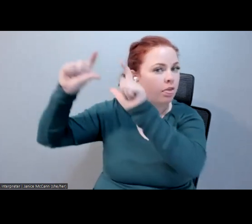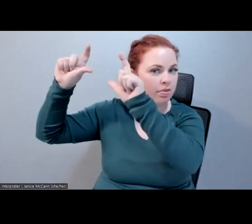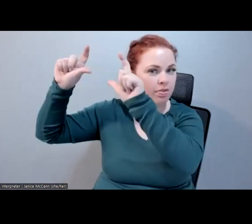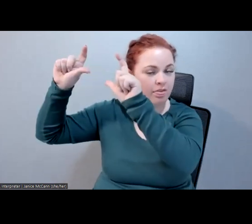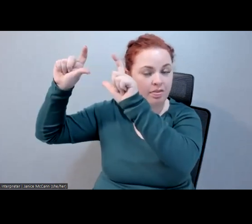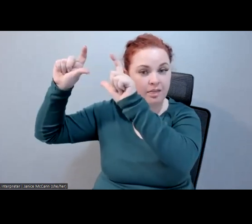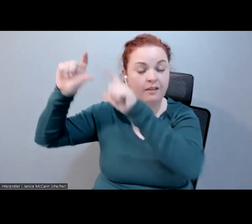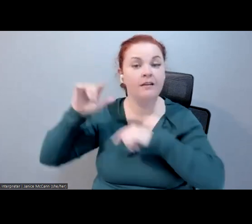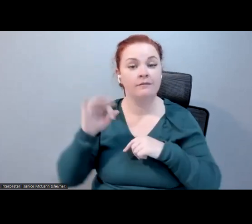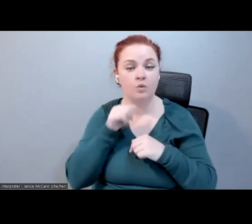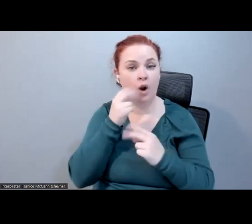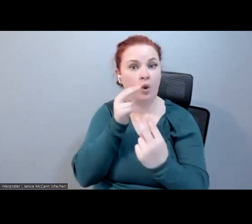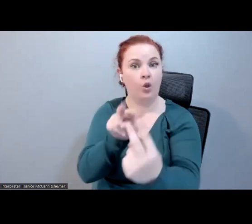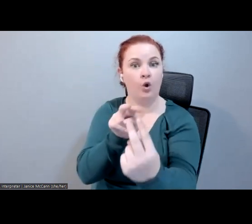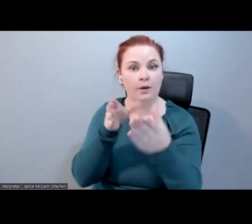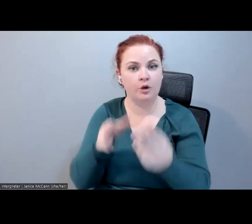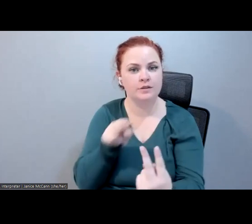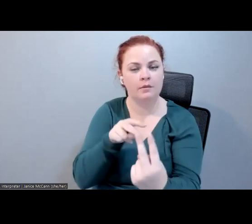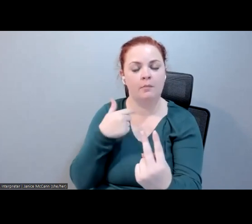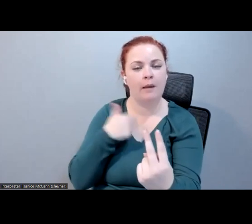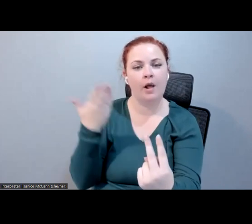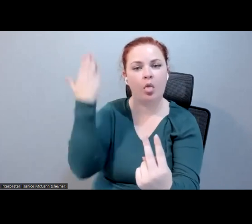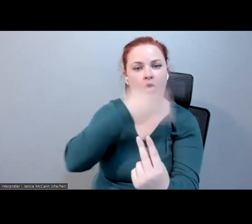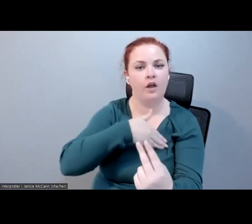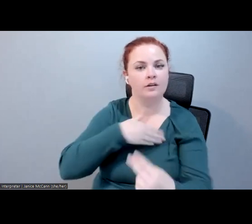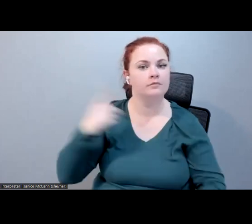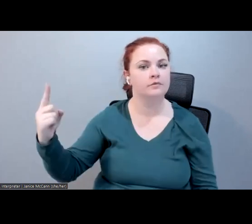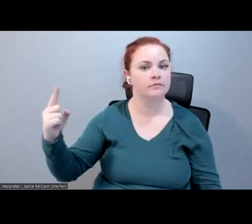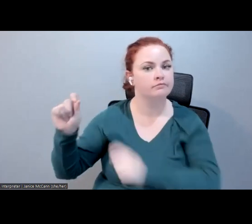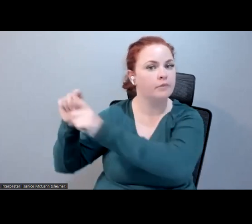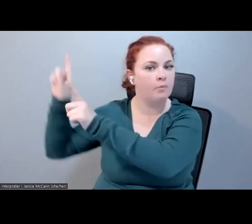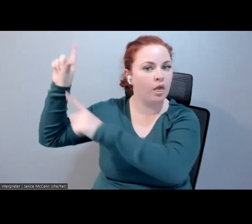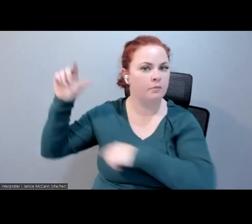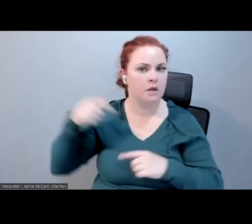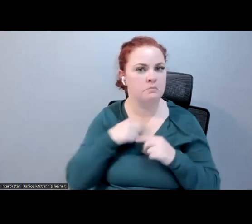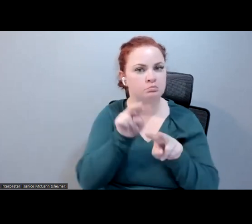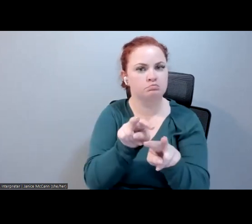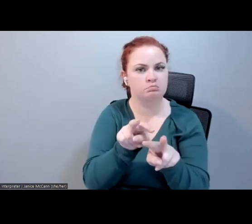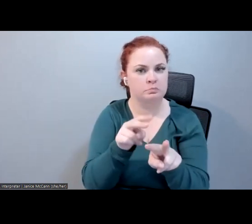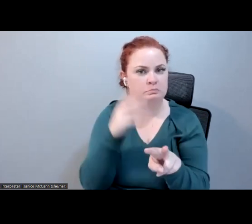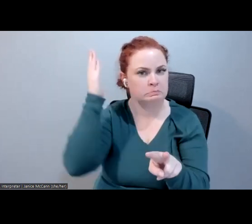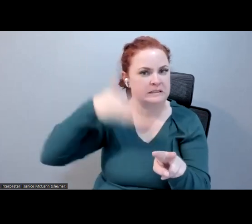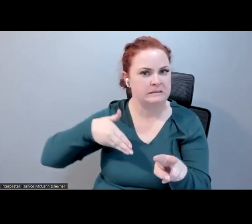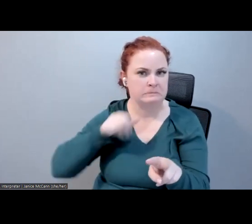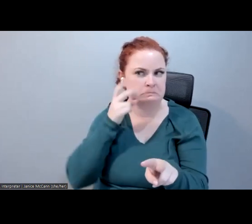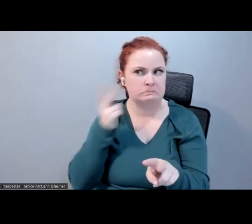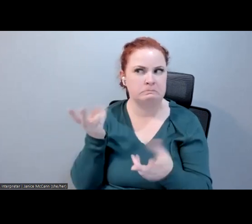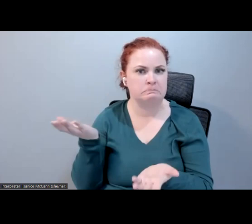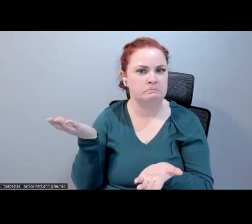the person, you might not even know that the speech bubble is there. So one of the things we talked about in the immersive